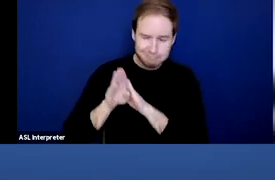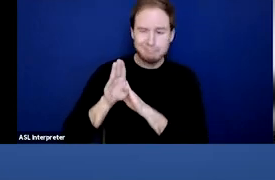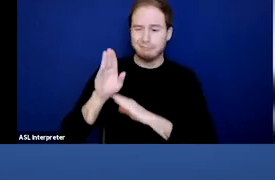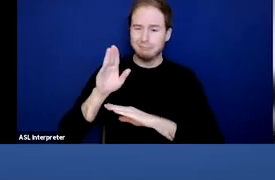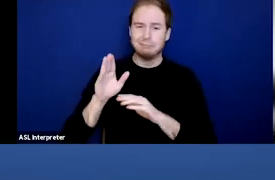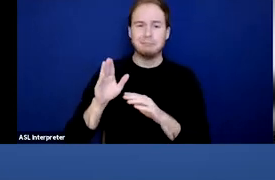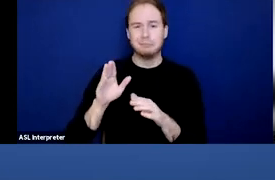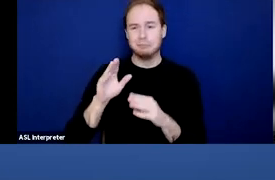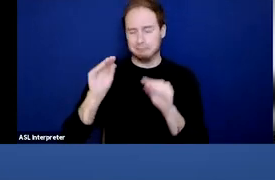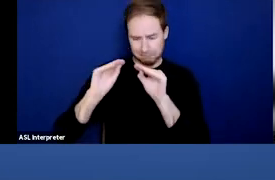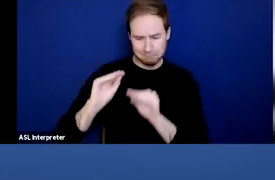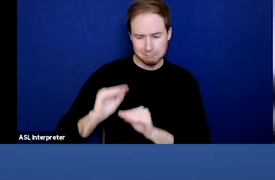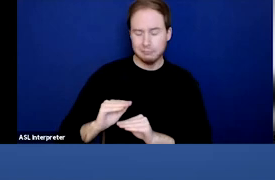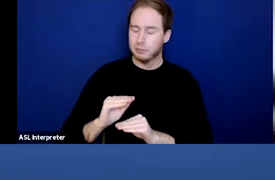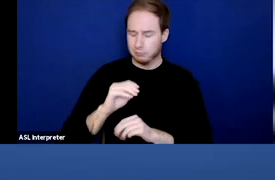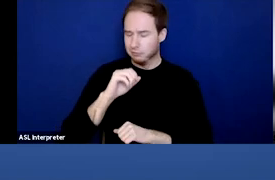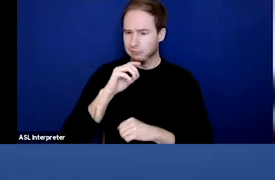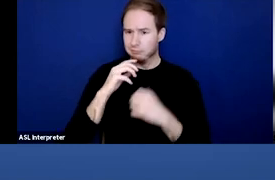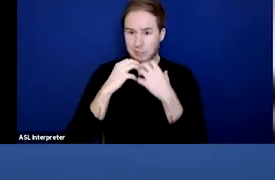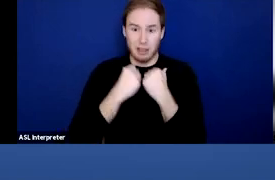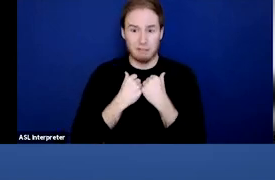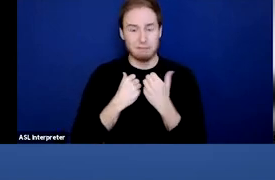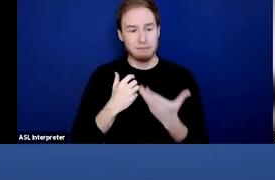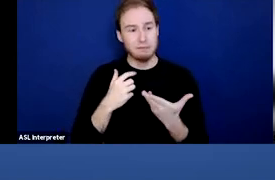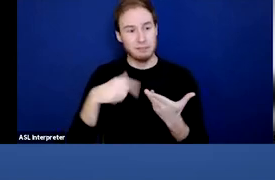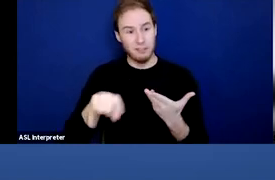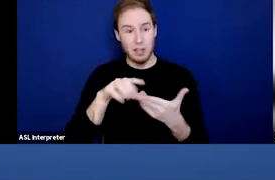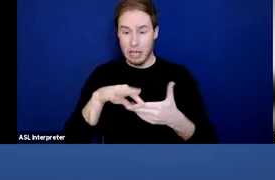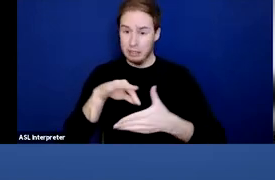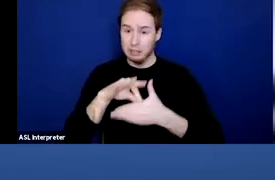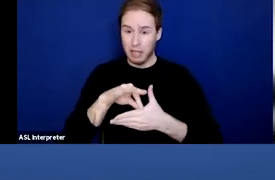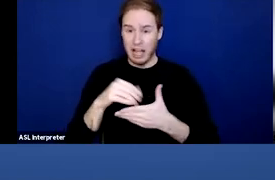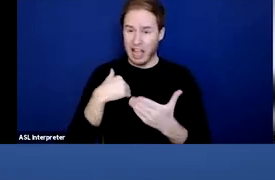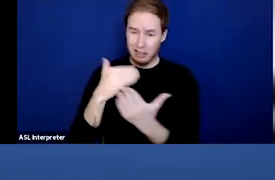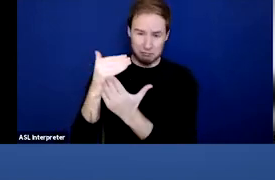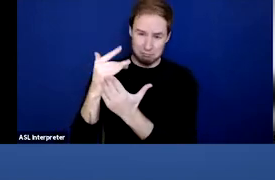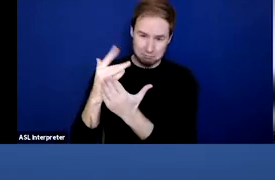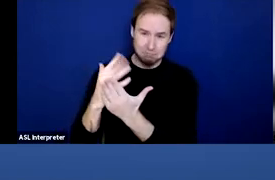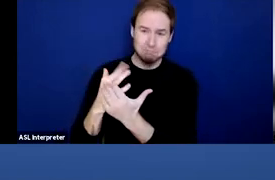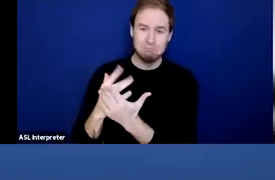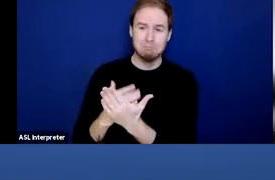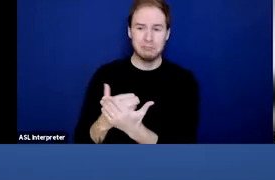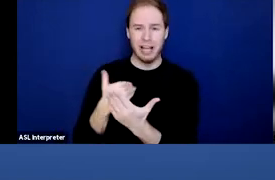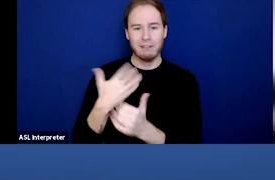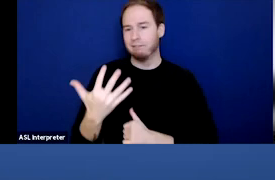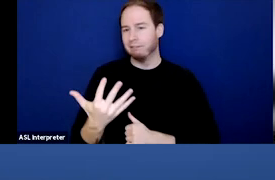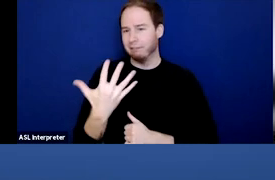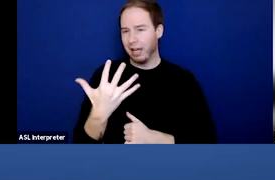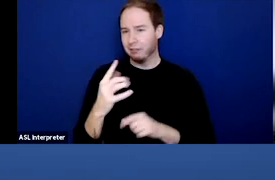And as you look at it, the table of contents is robust. And it is broken into five different sections or modules.